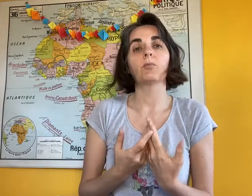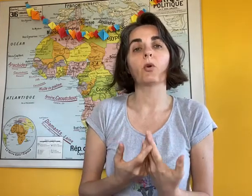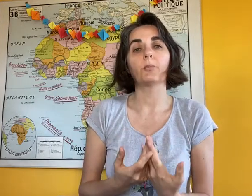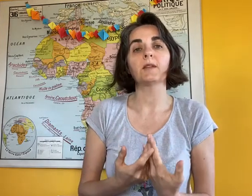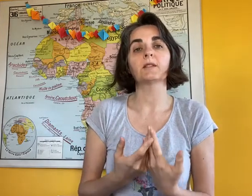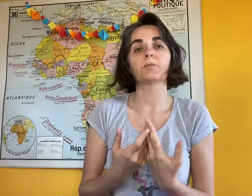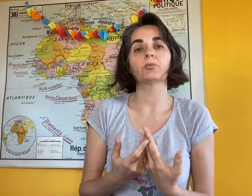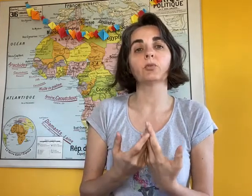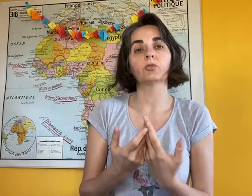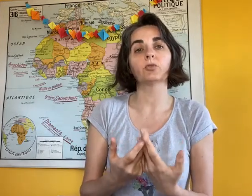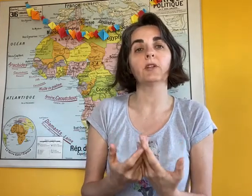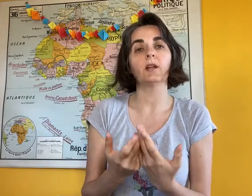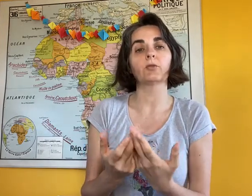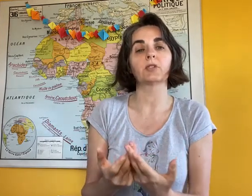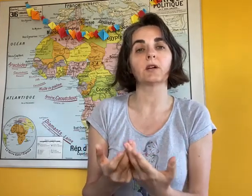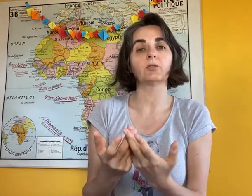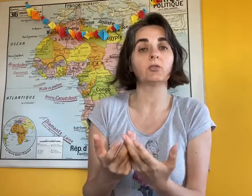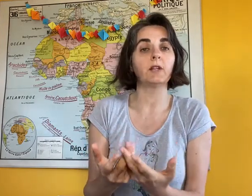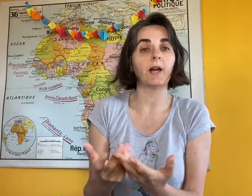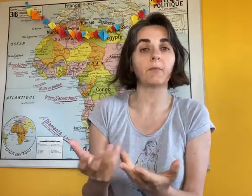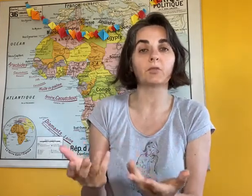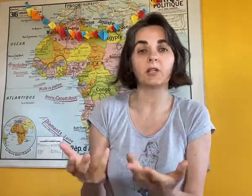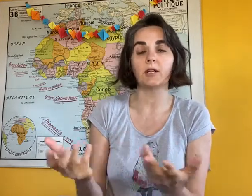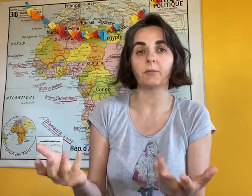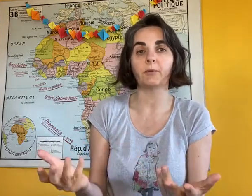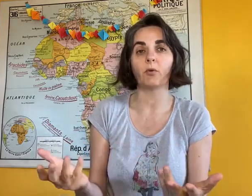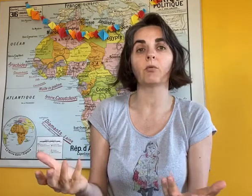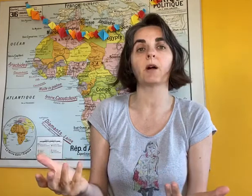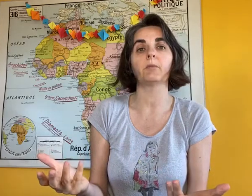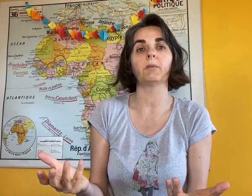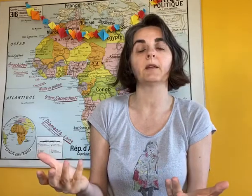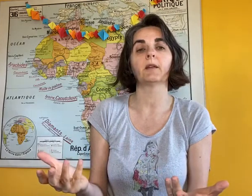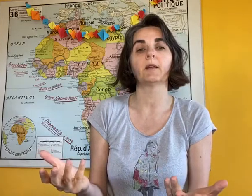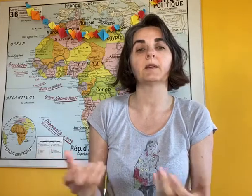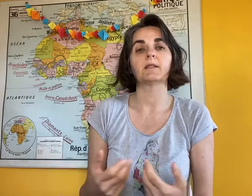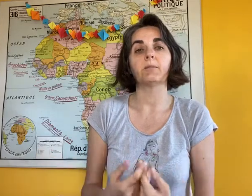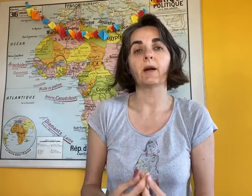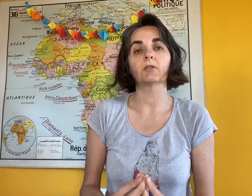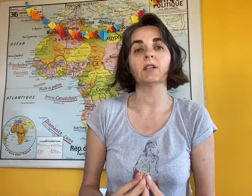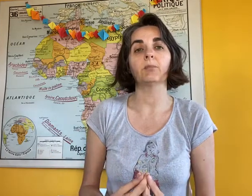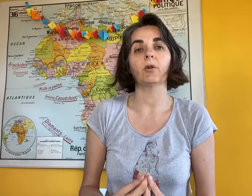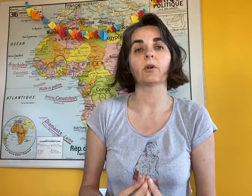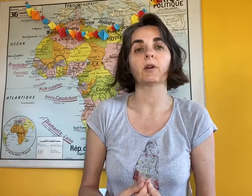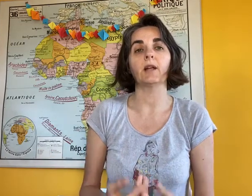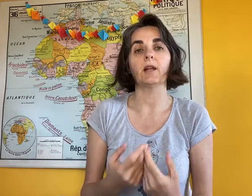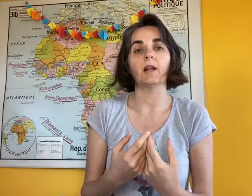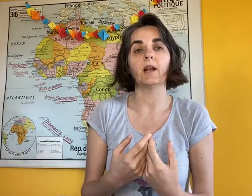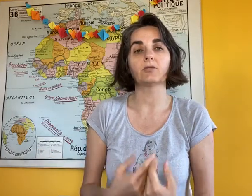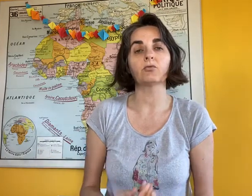to breastfeed. Bottle-feeding a baby it is not when he cries and on that,